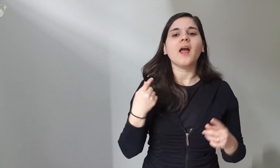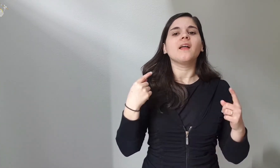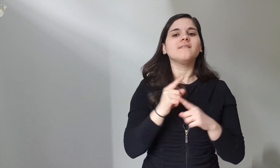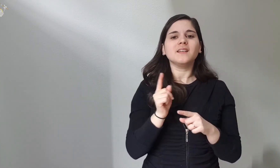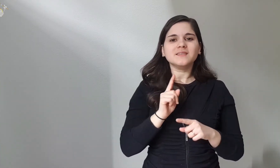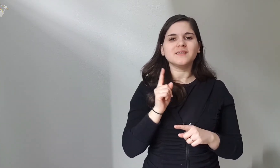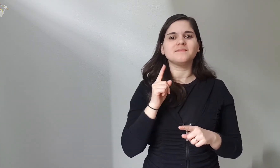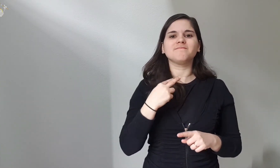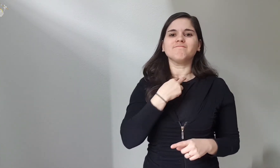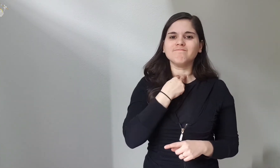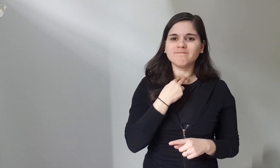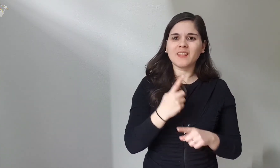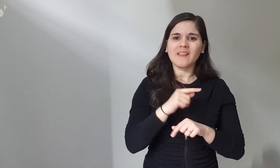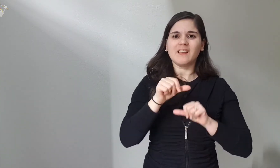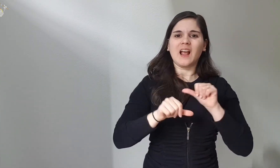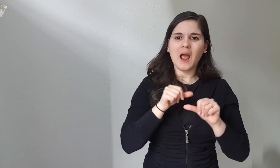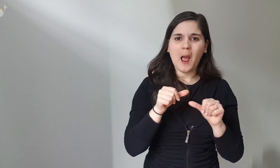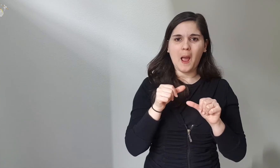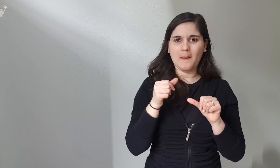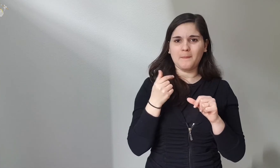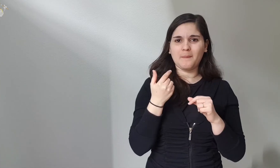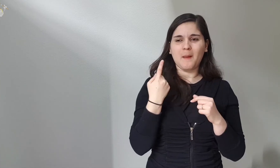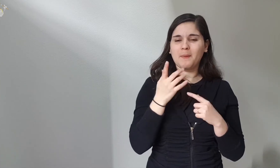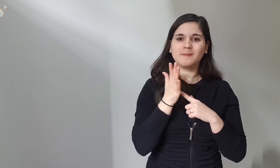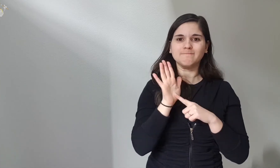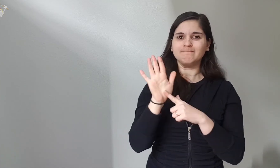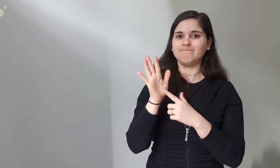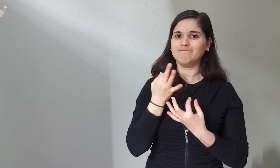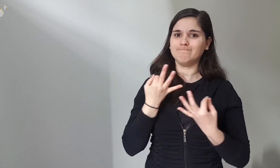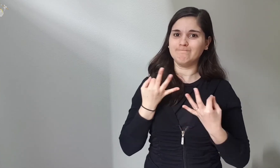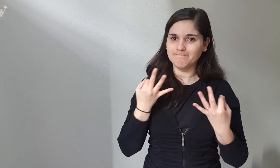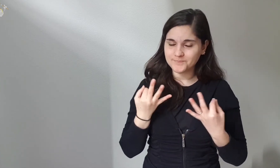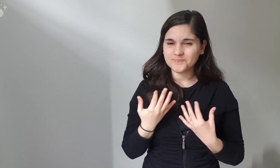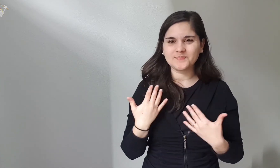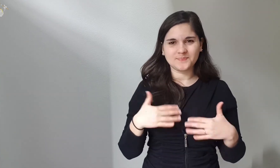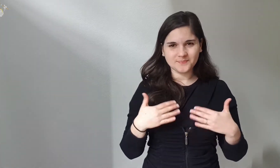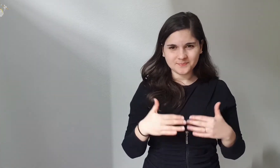Instead they are forced to change to show themselves at their best.